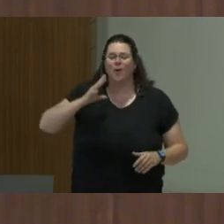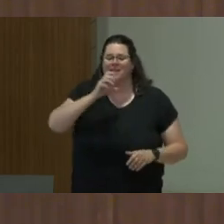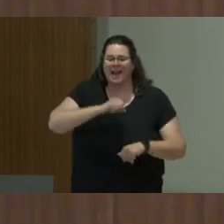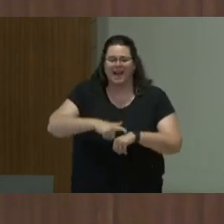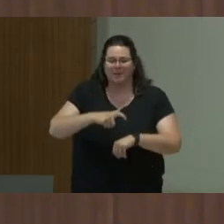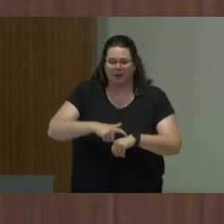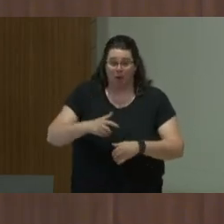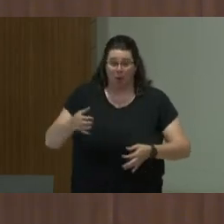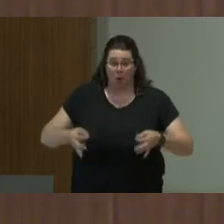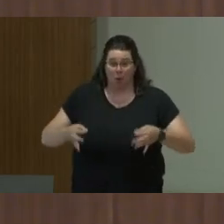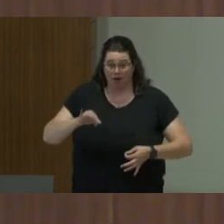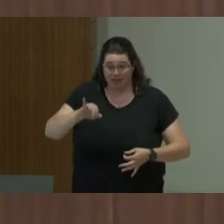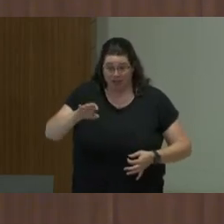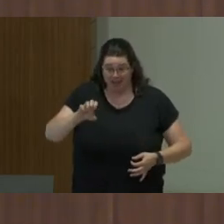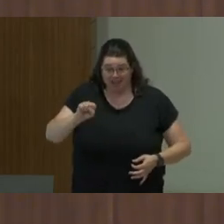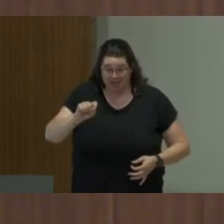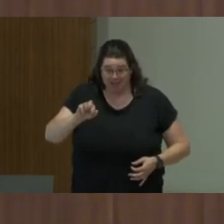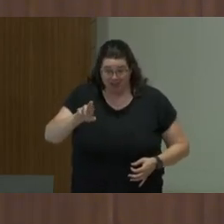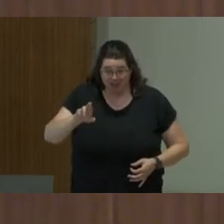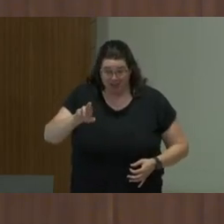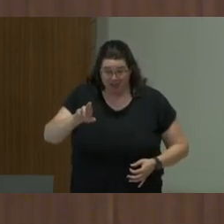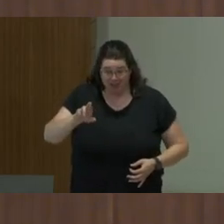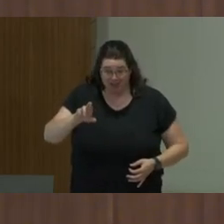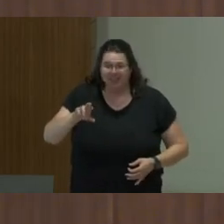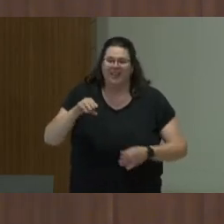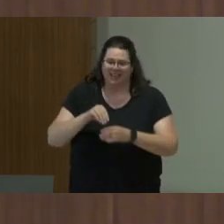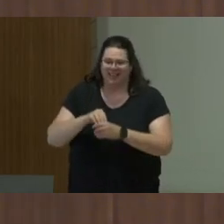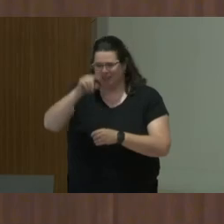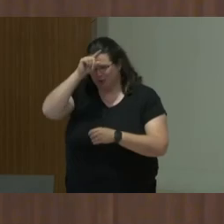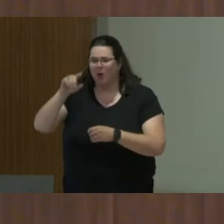So in Germany, it is called Hofna. And in Italian, it's Bufona della Corte.